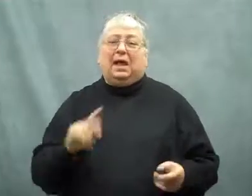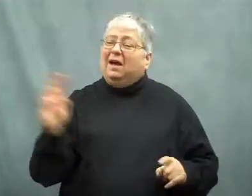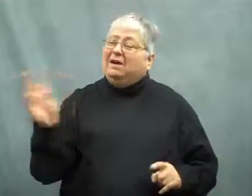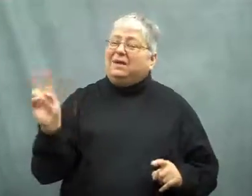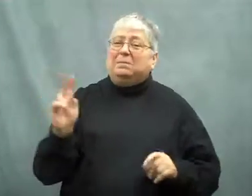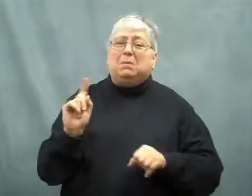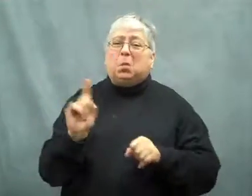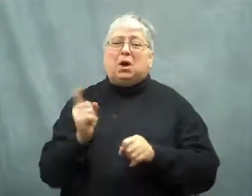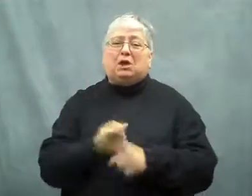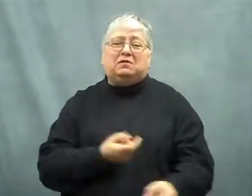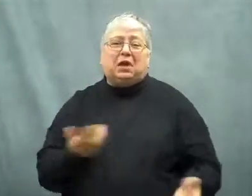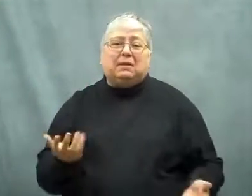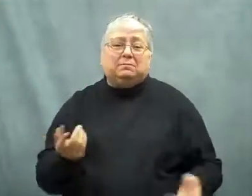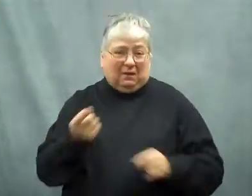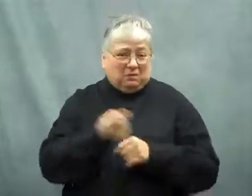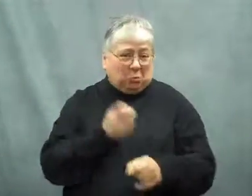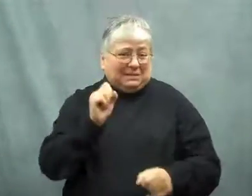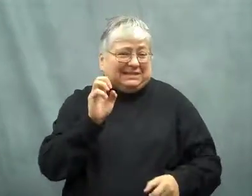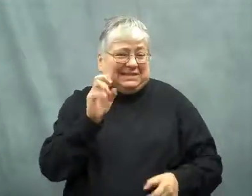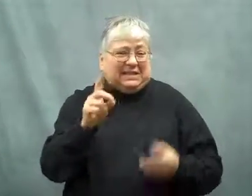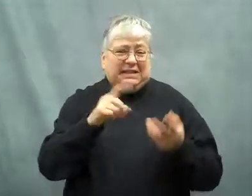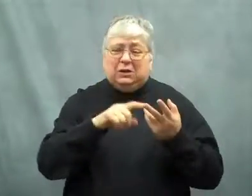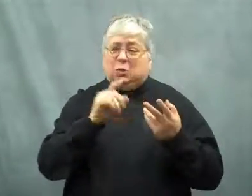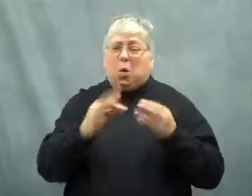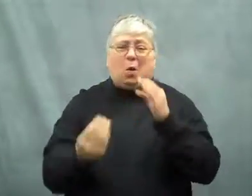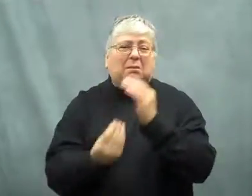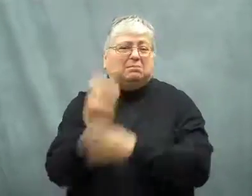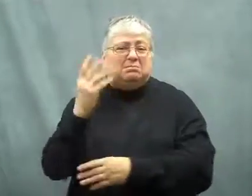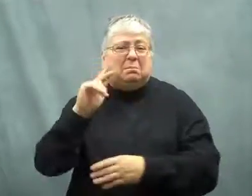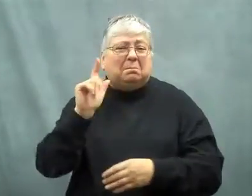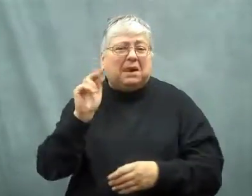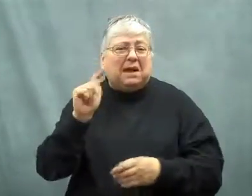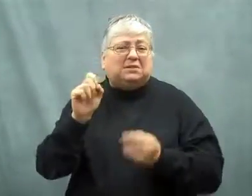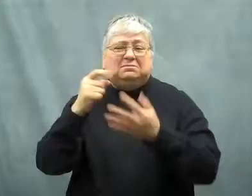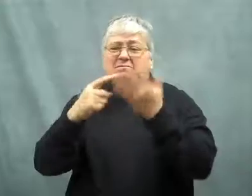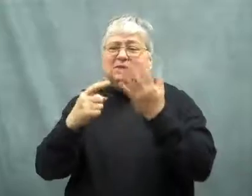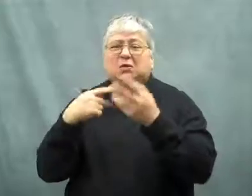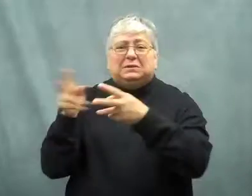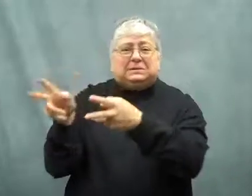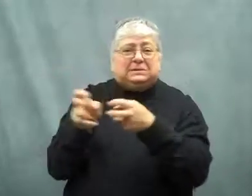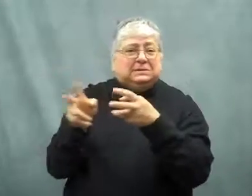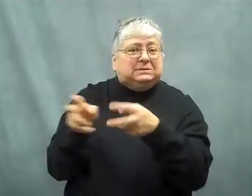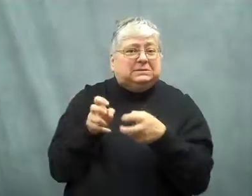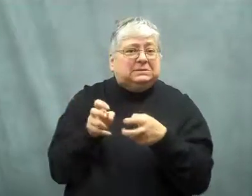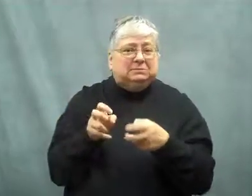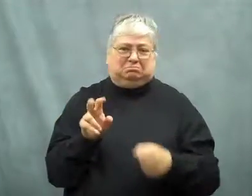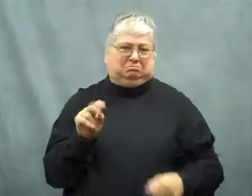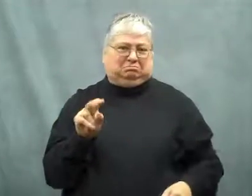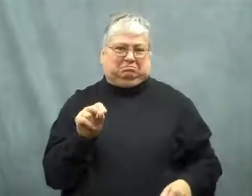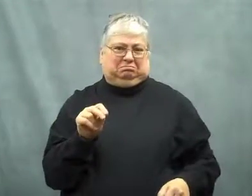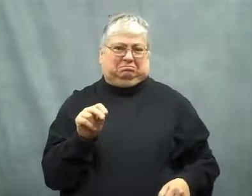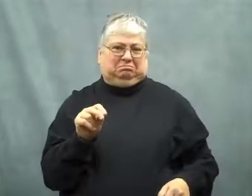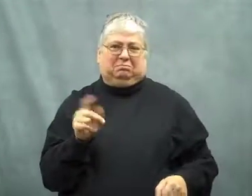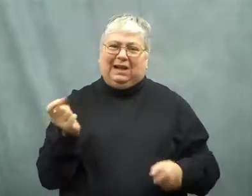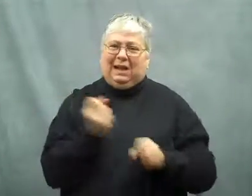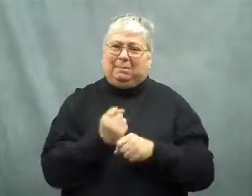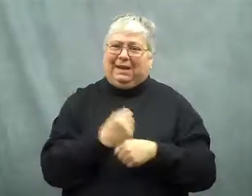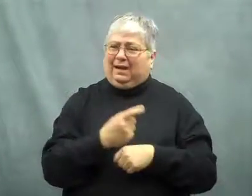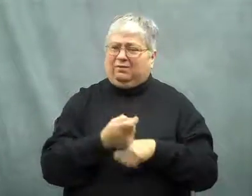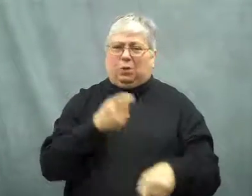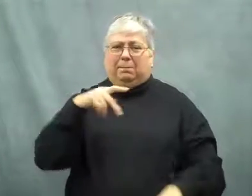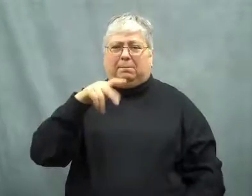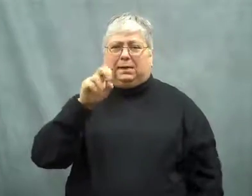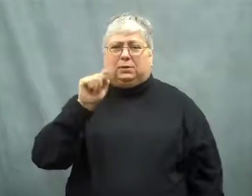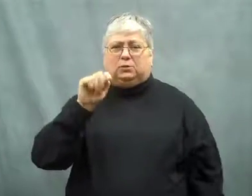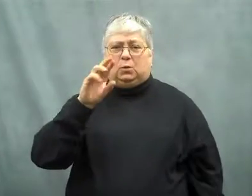The vitamins are not from seeds or plants.